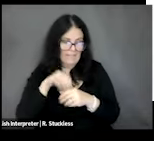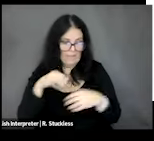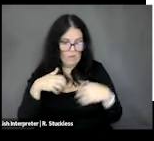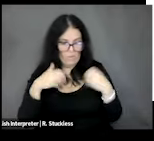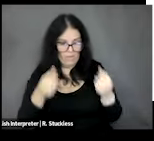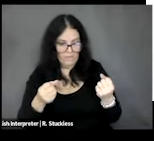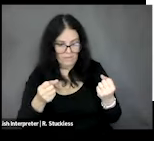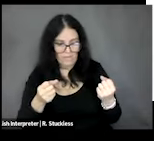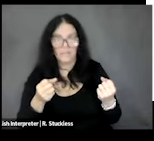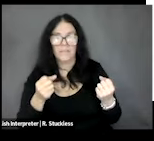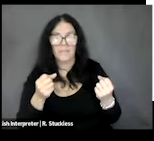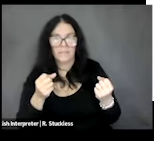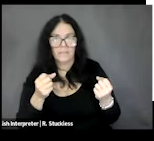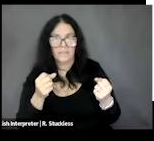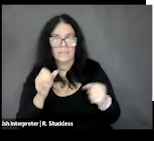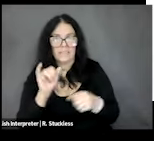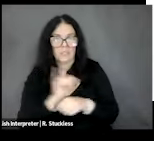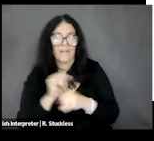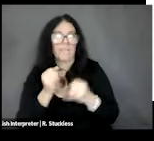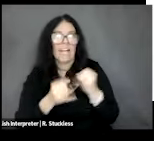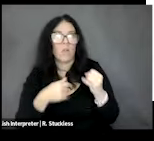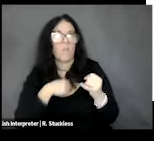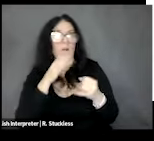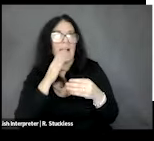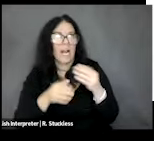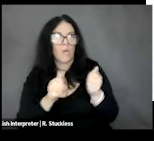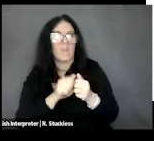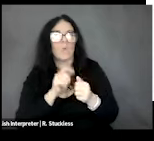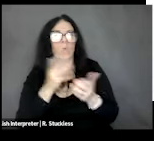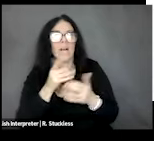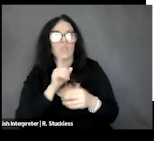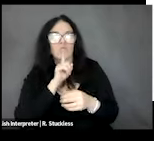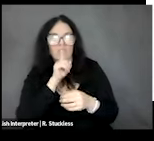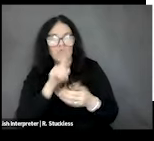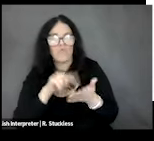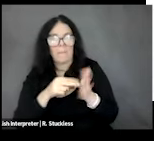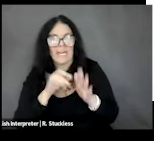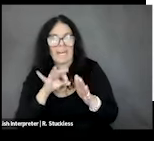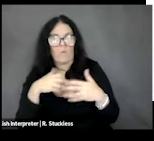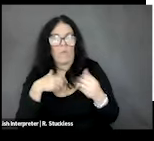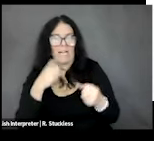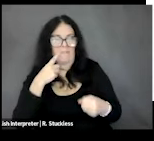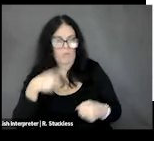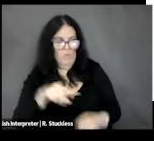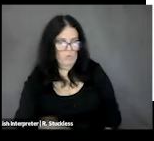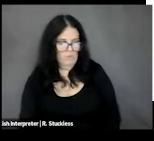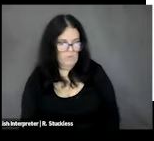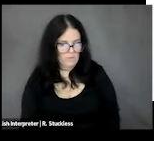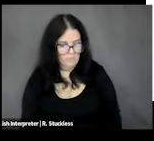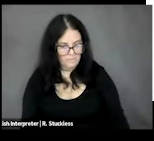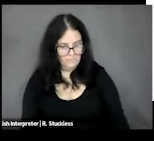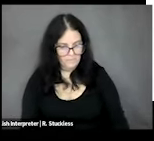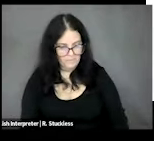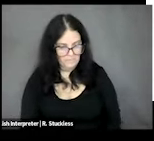and then finally we'll end with what is the true meaning of wellness for you.